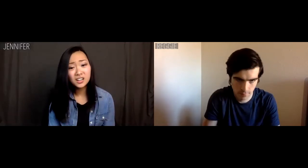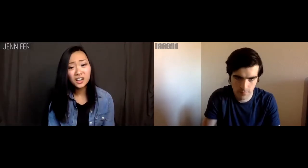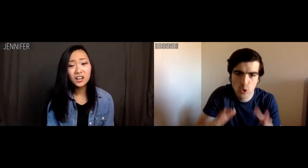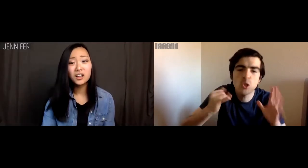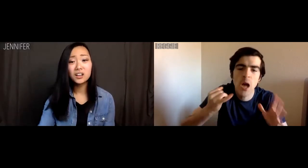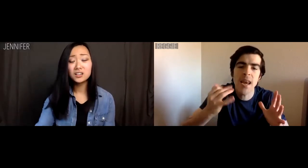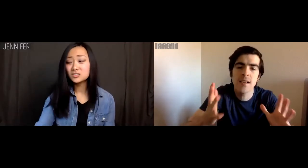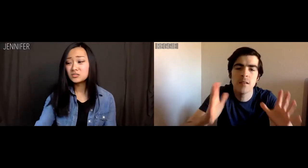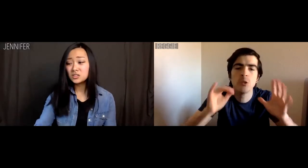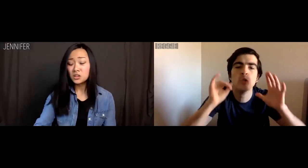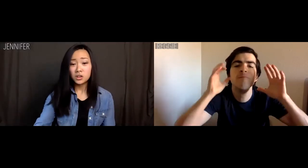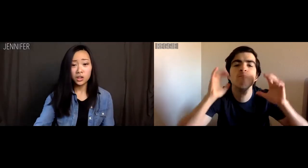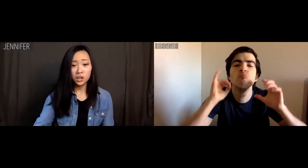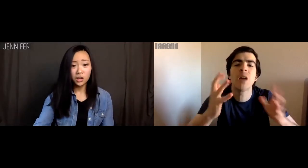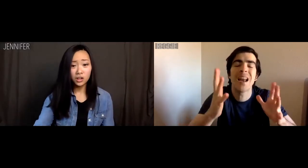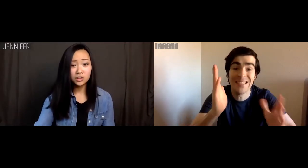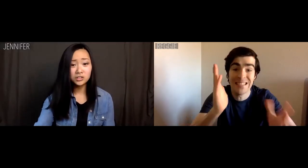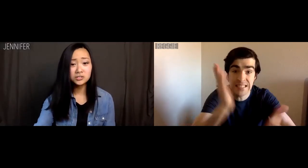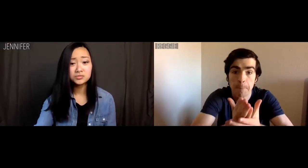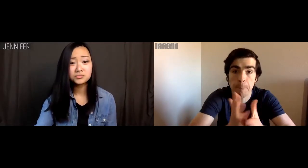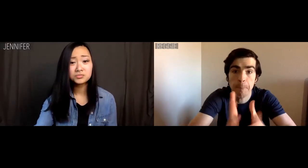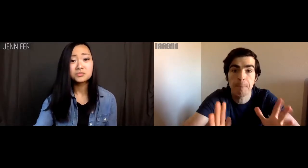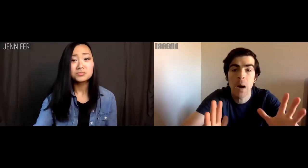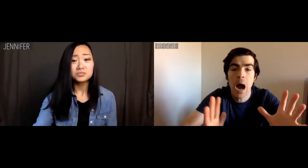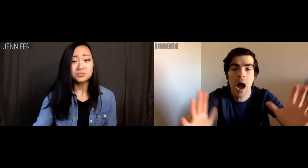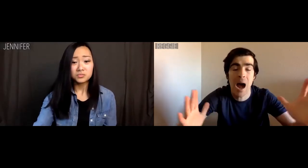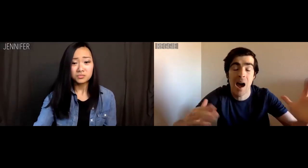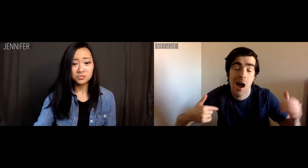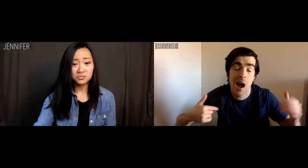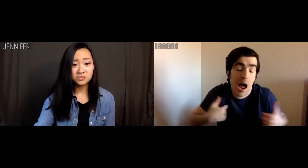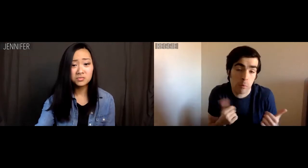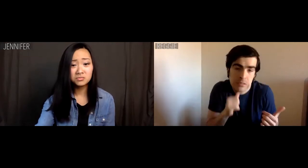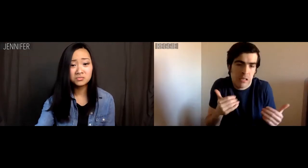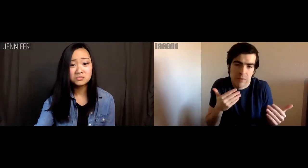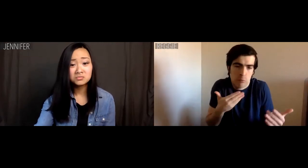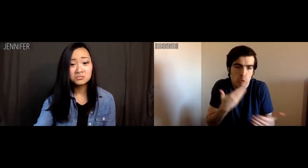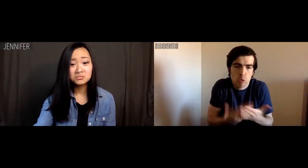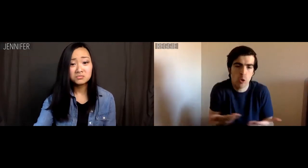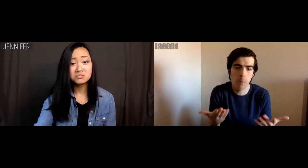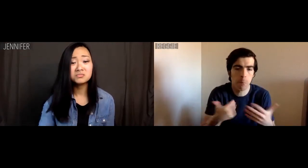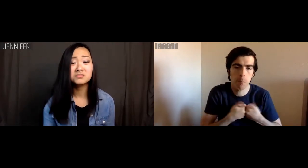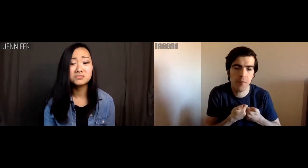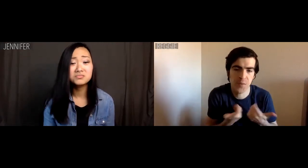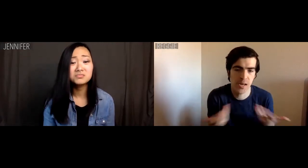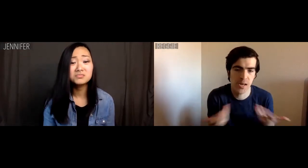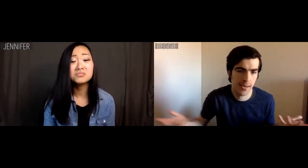Reggie: Jenny. Jenny, stop it. I wasn't even a very good boyfriend!